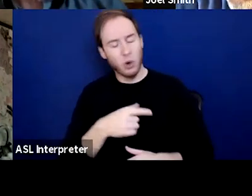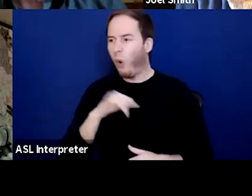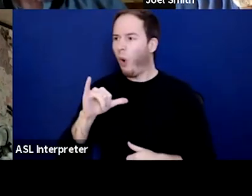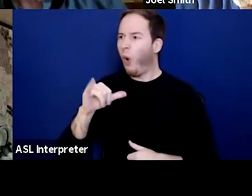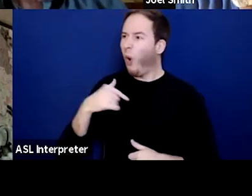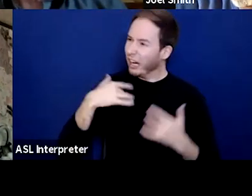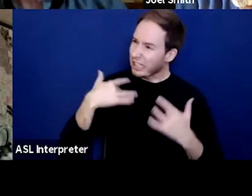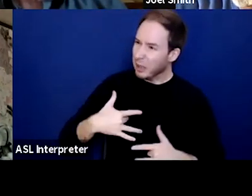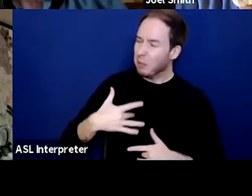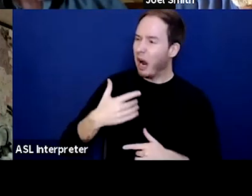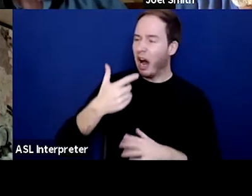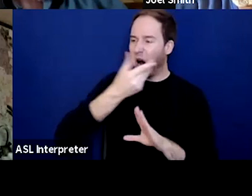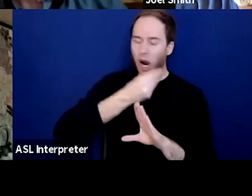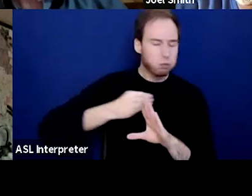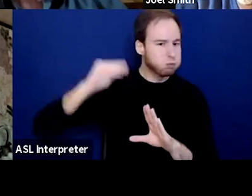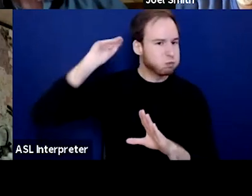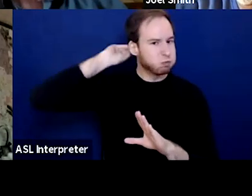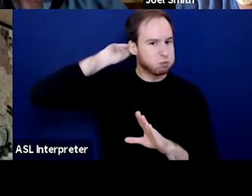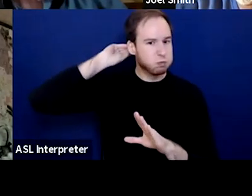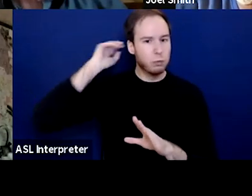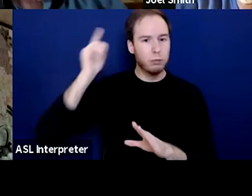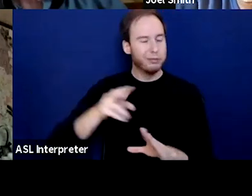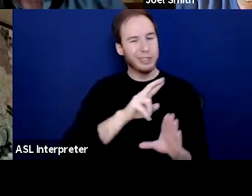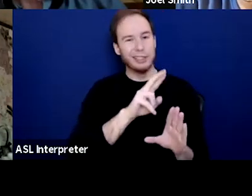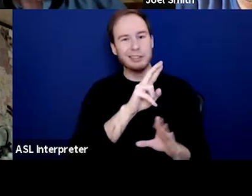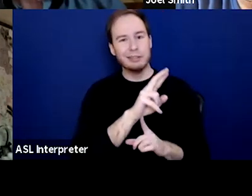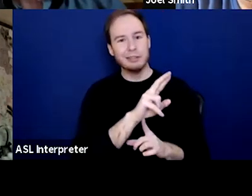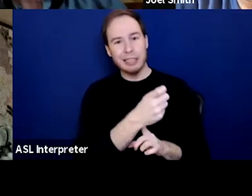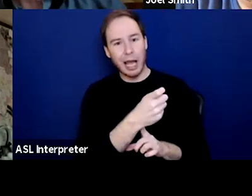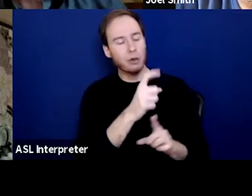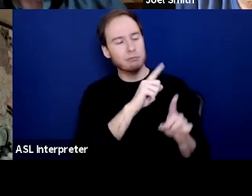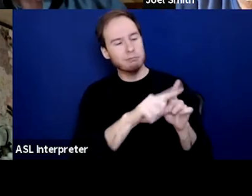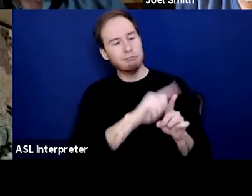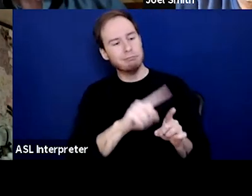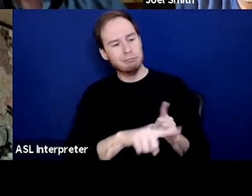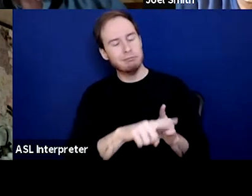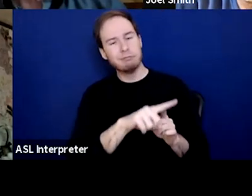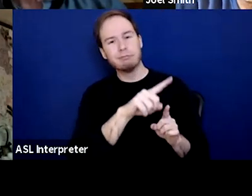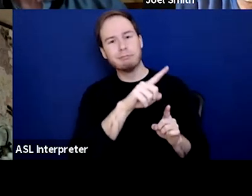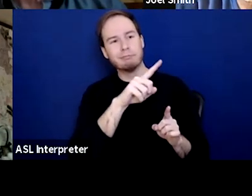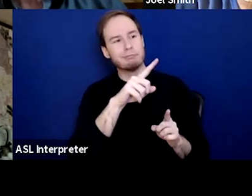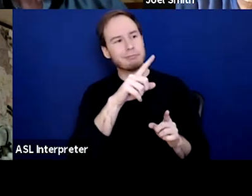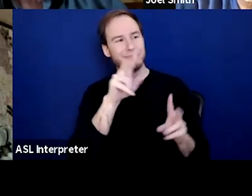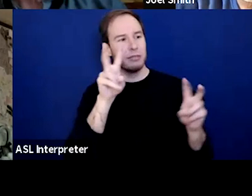and I became by it. They diagnosed me with illnesses and I bought them as my opinion of that.